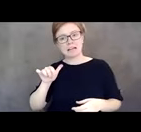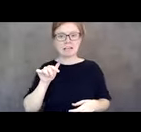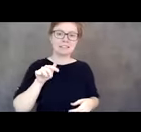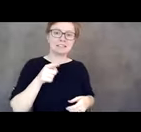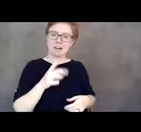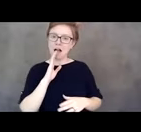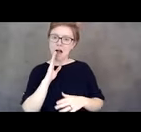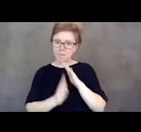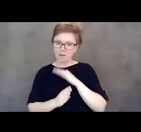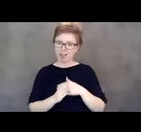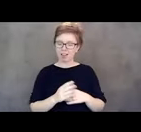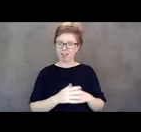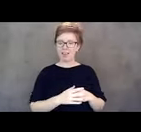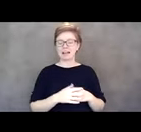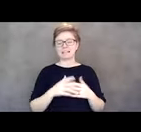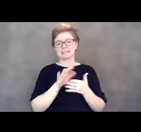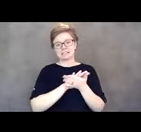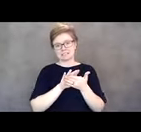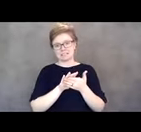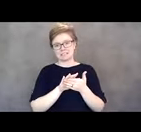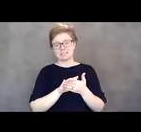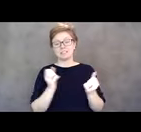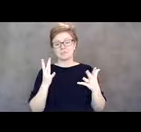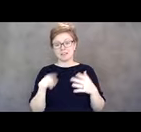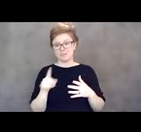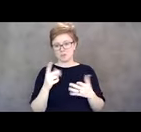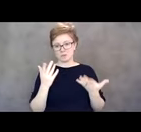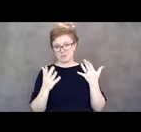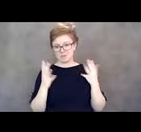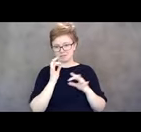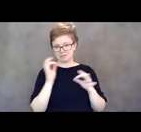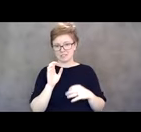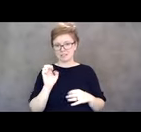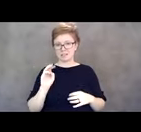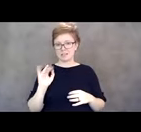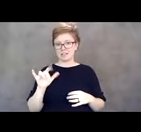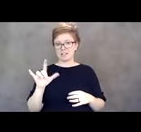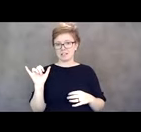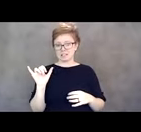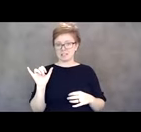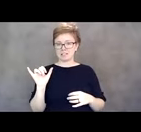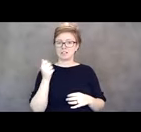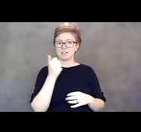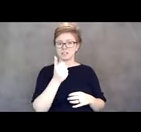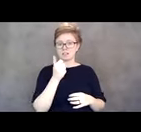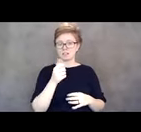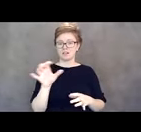Many of you may not know that Emily received most of the calls to action